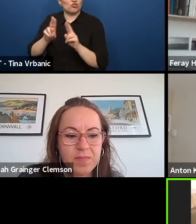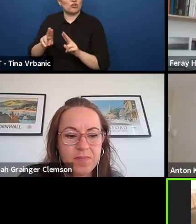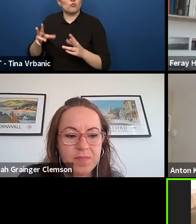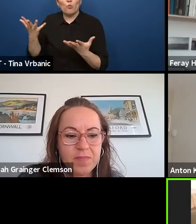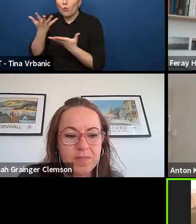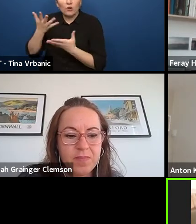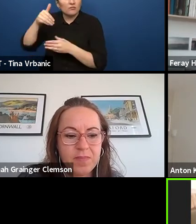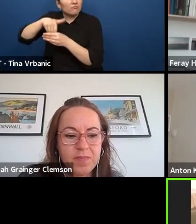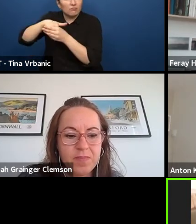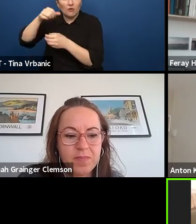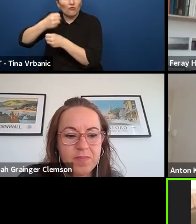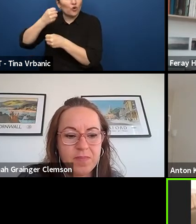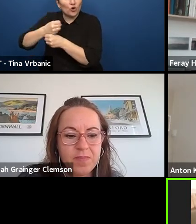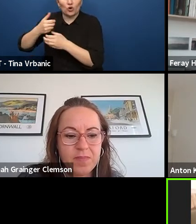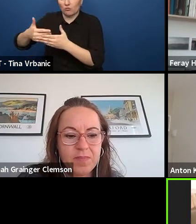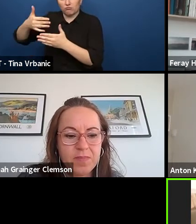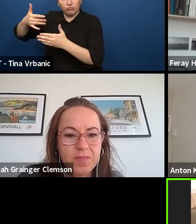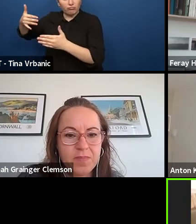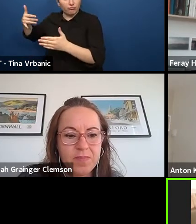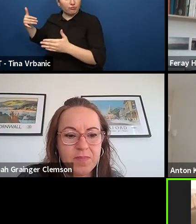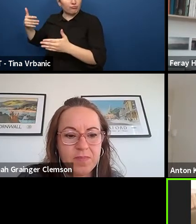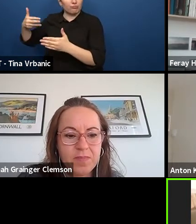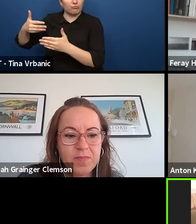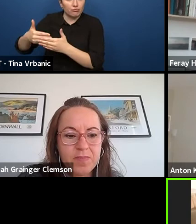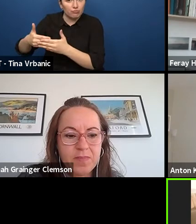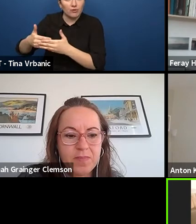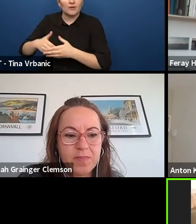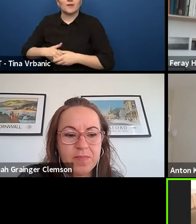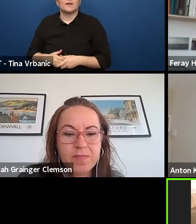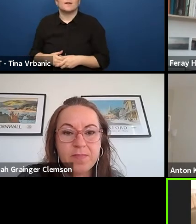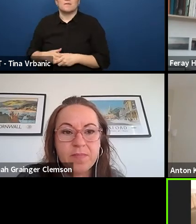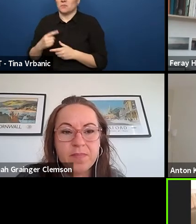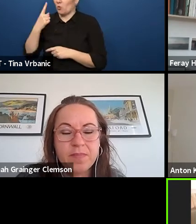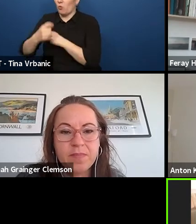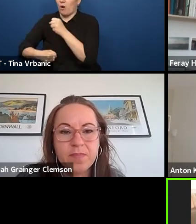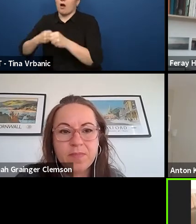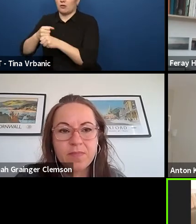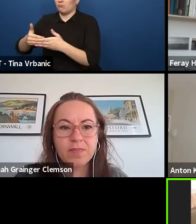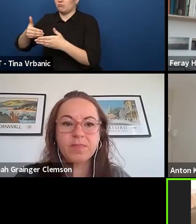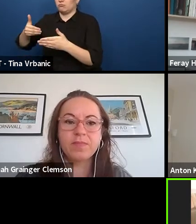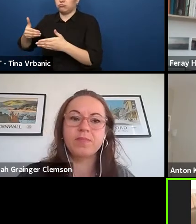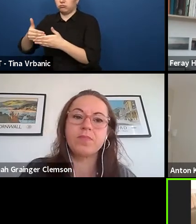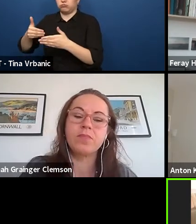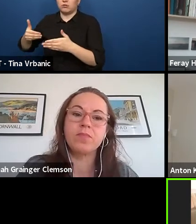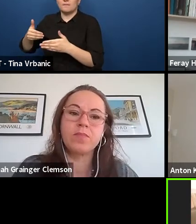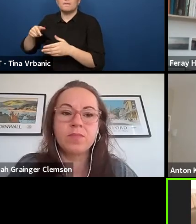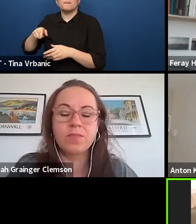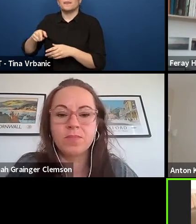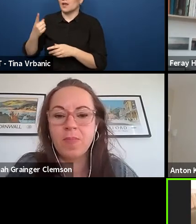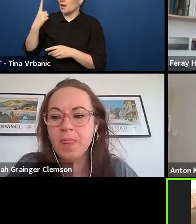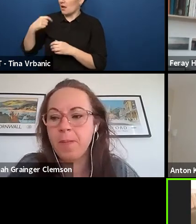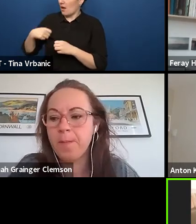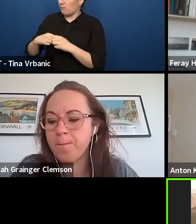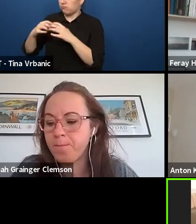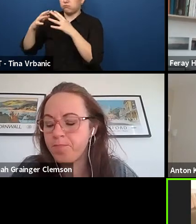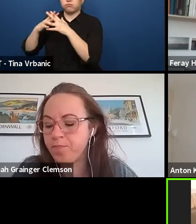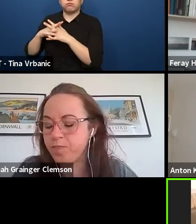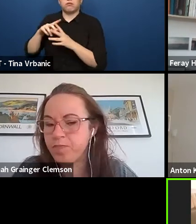during these years because ASSITEJ International was founded in 1965.